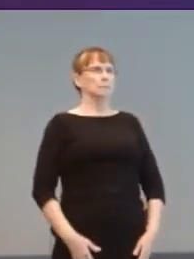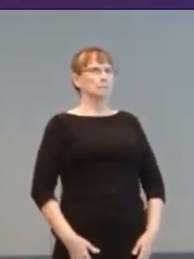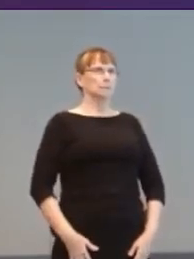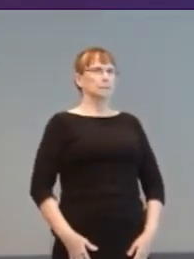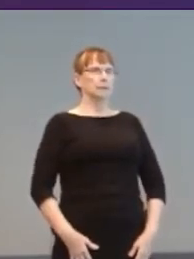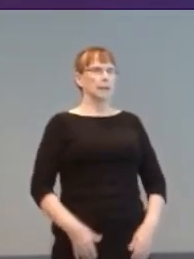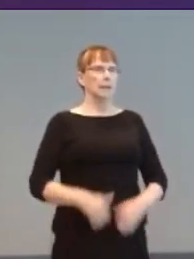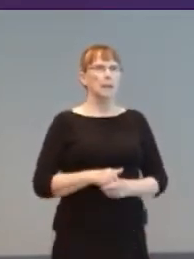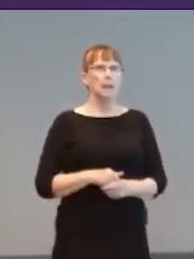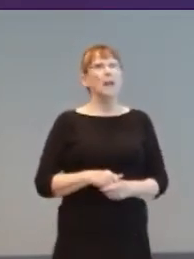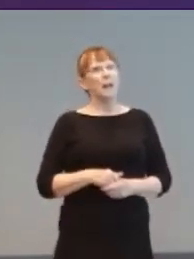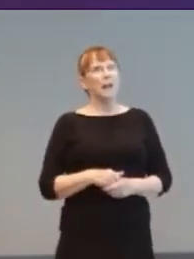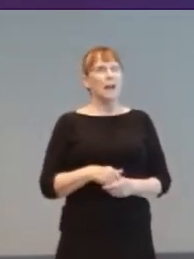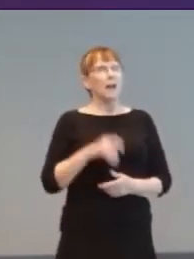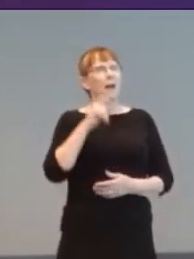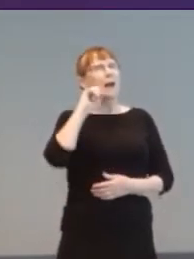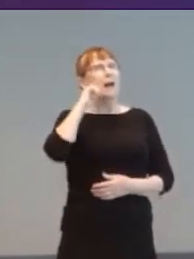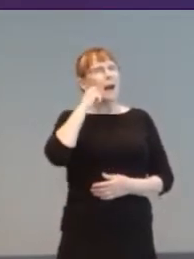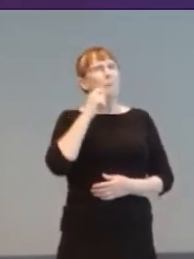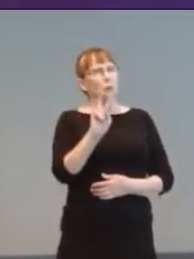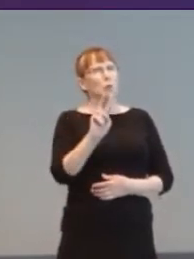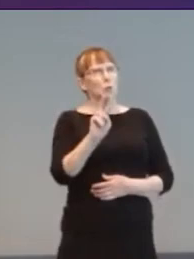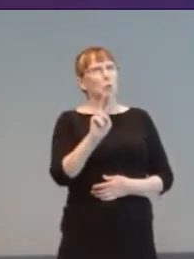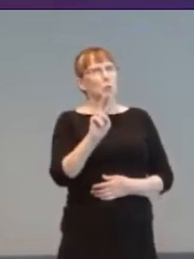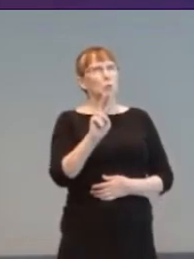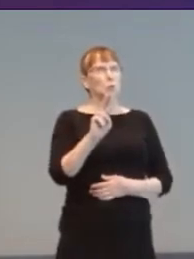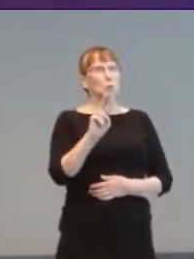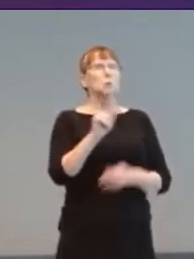With the Apple II, BBC Micro, IBM computers, and beyond,